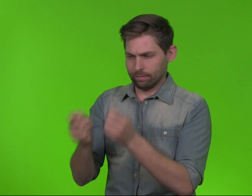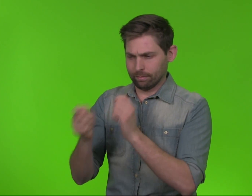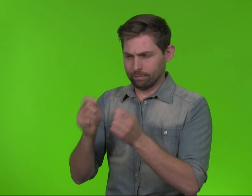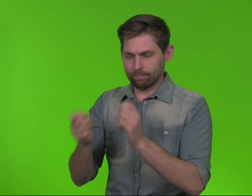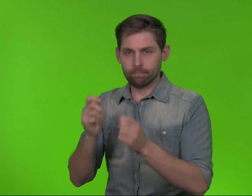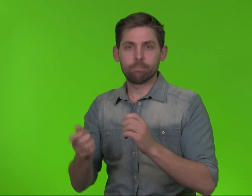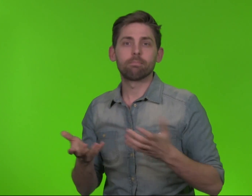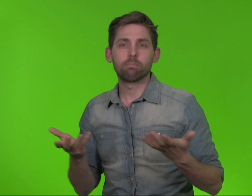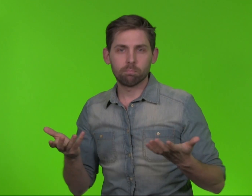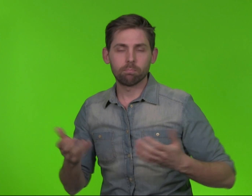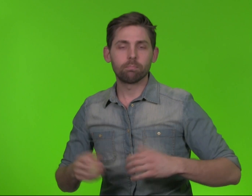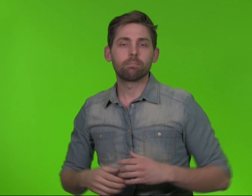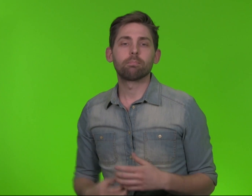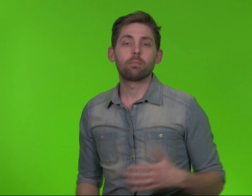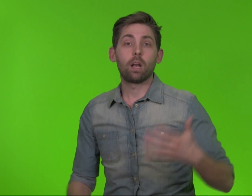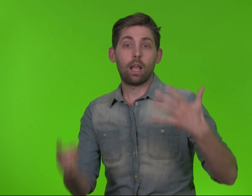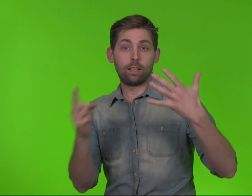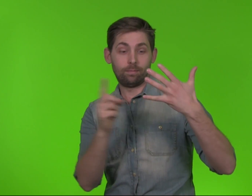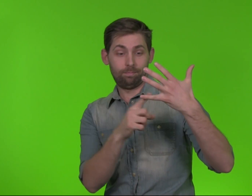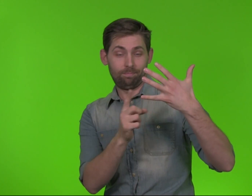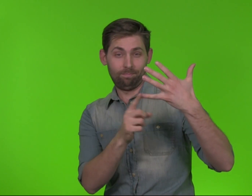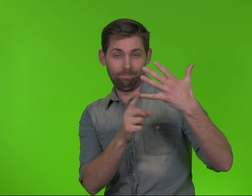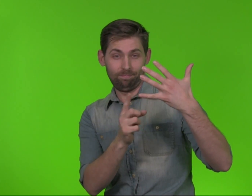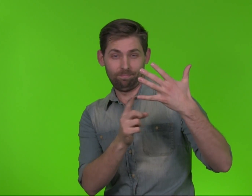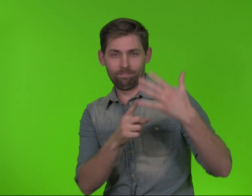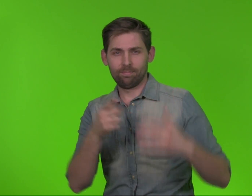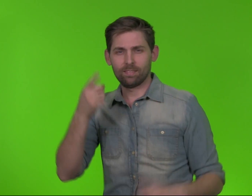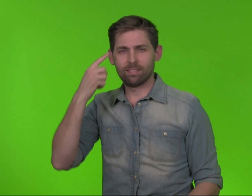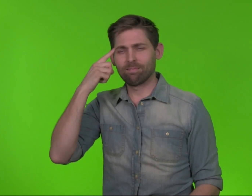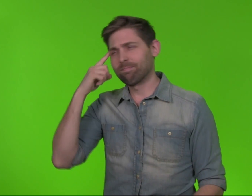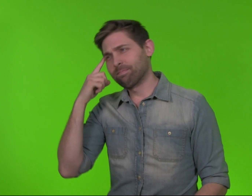If you see and would like to do one of the positions,